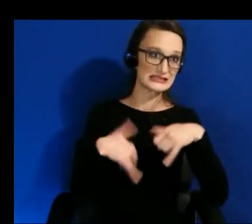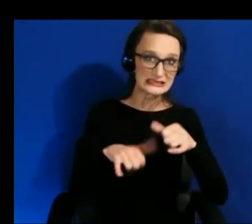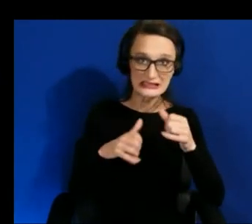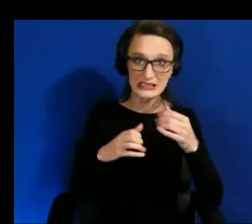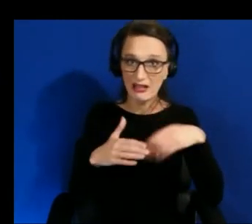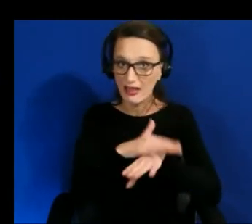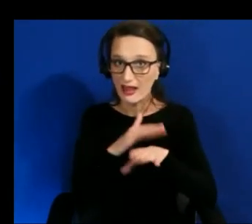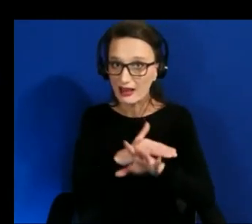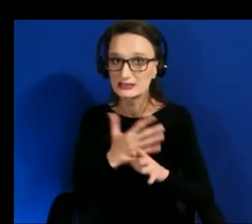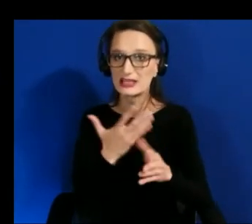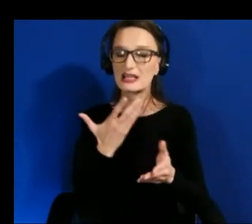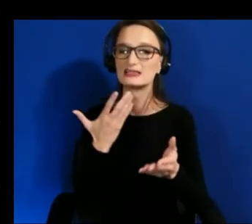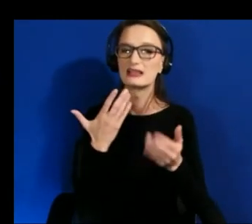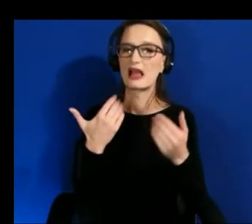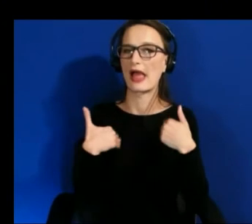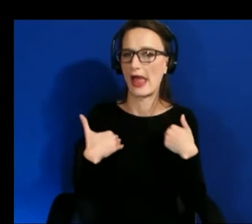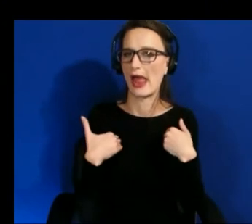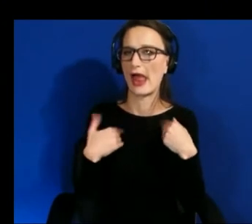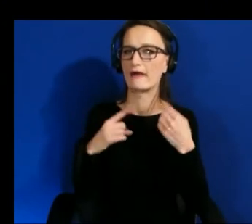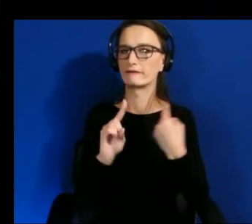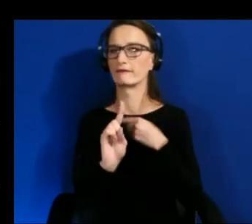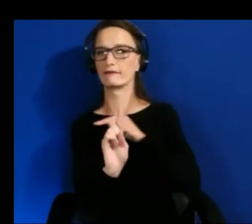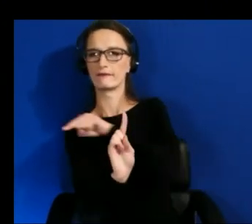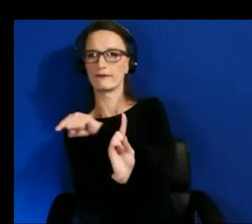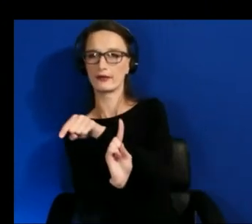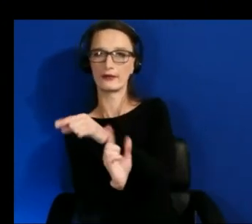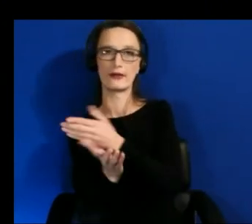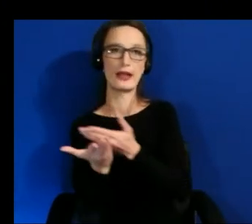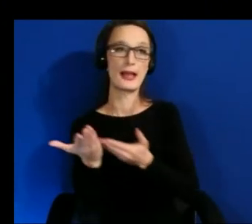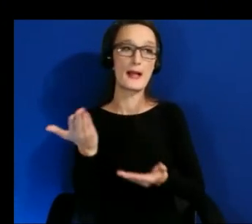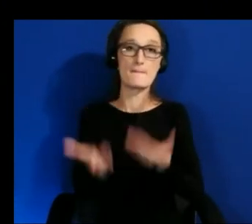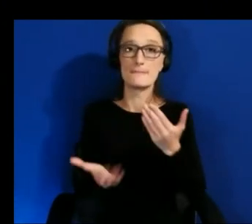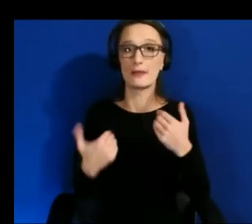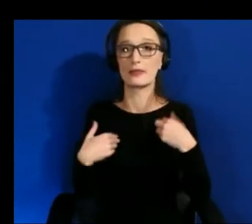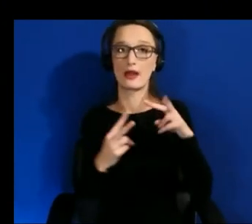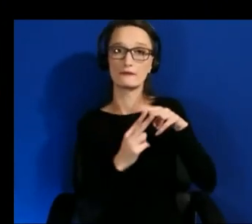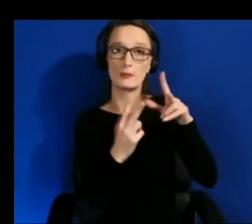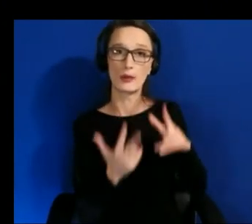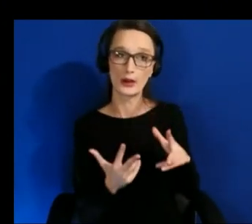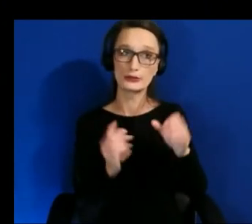um you have your sighted partner help you with parts of the application that you're unable to